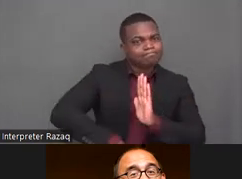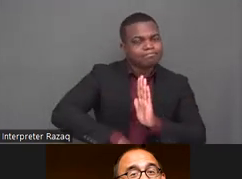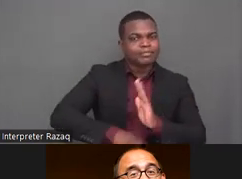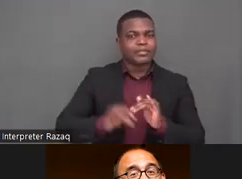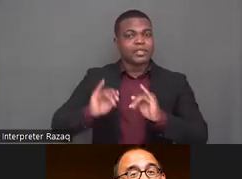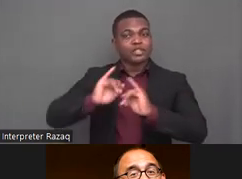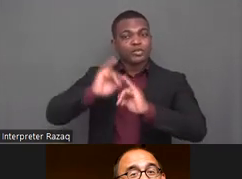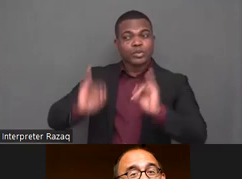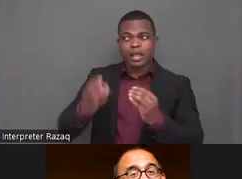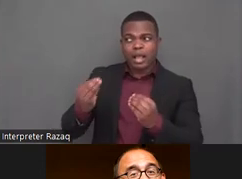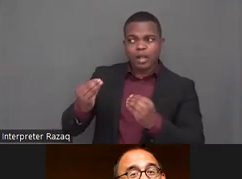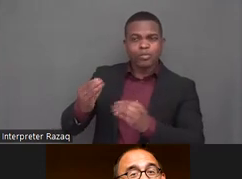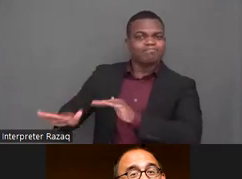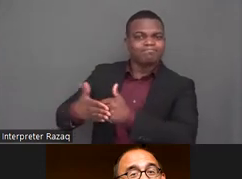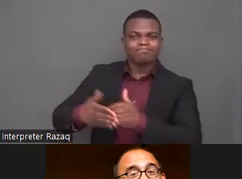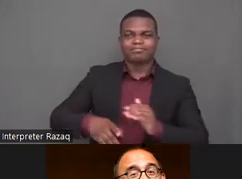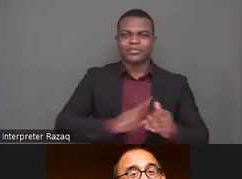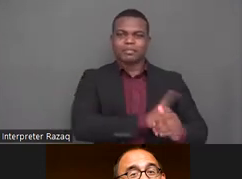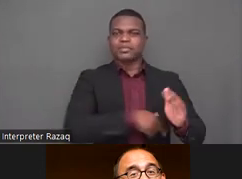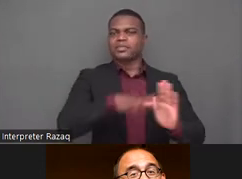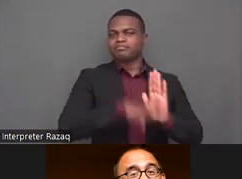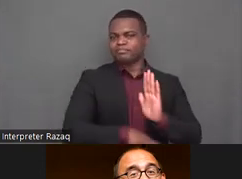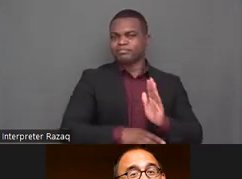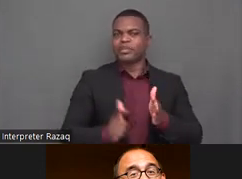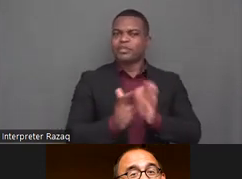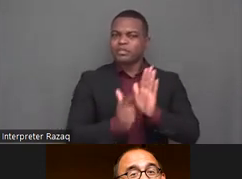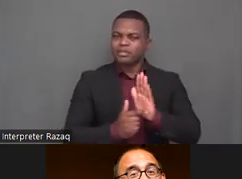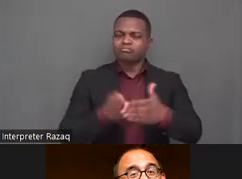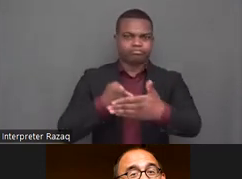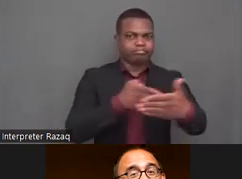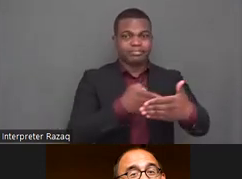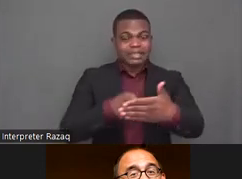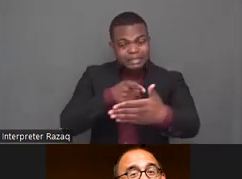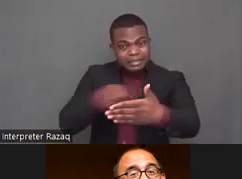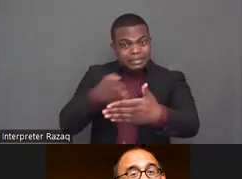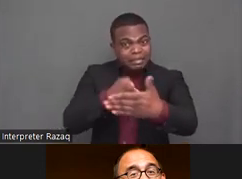such as the lgbtqi community the trans communities face a lot of